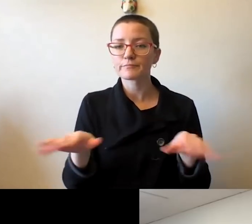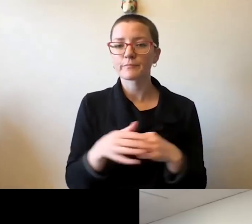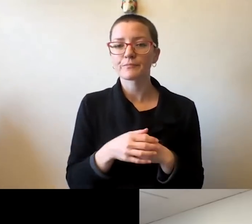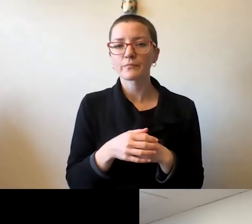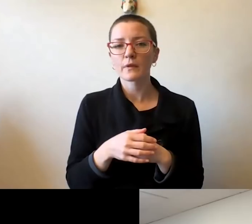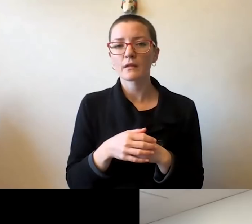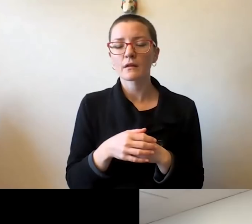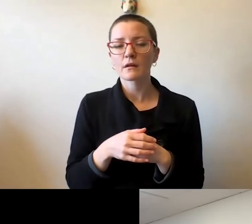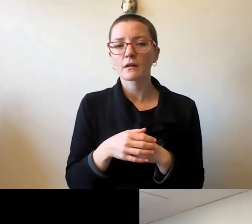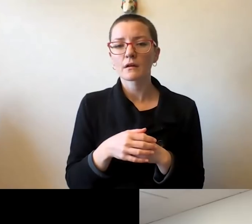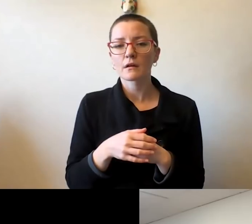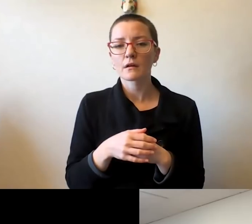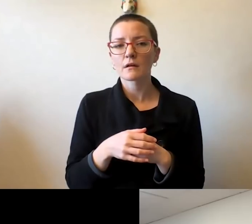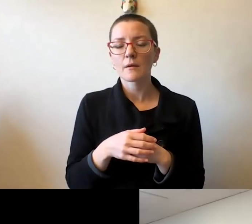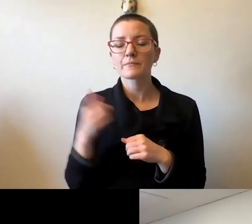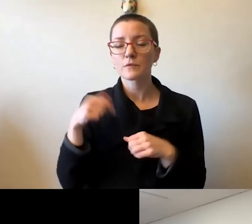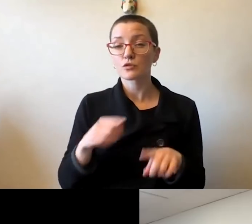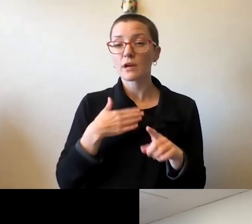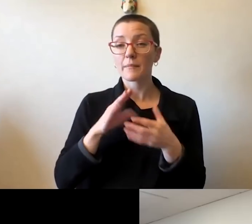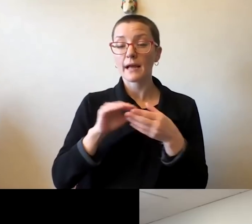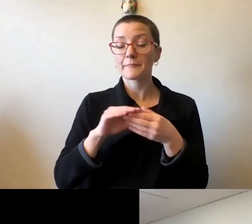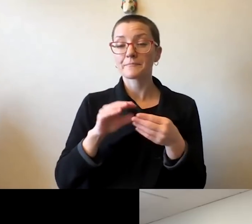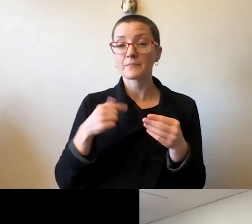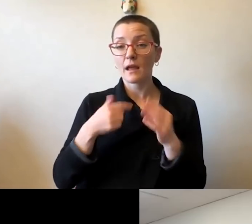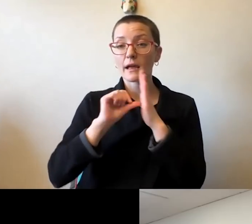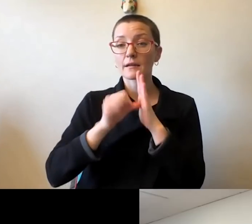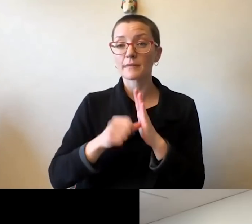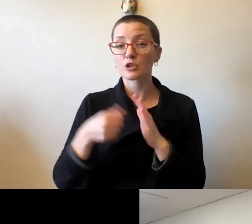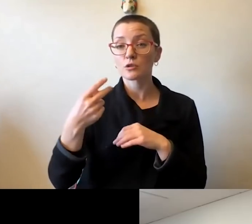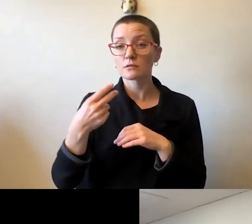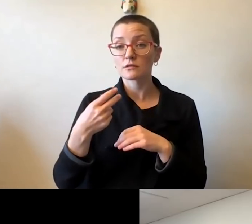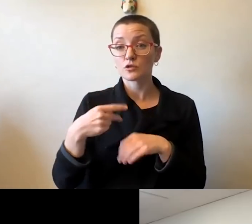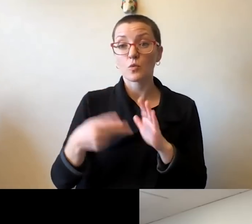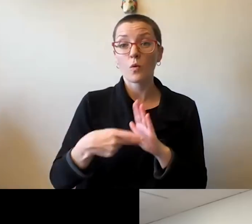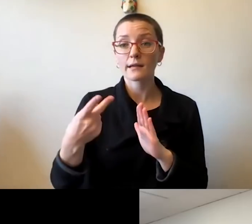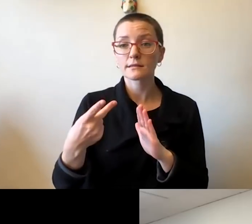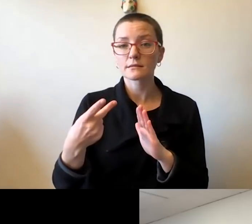at least twice, doing my State of the University Address.